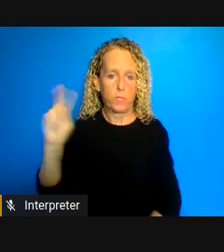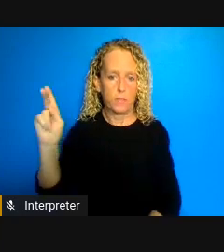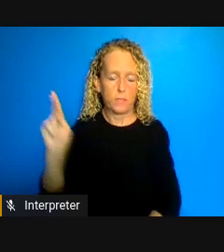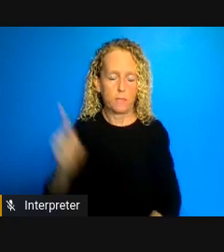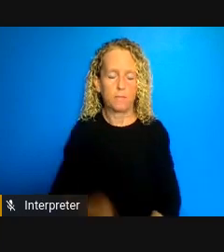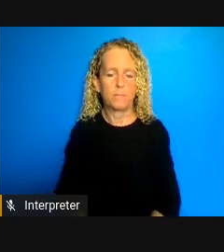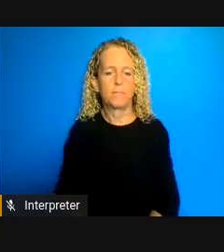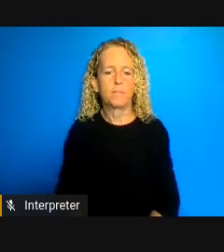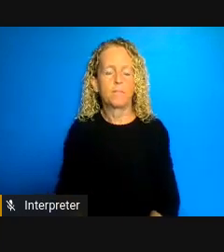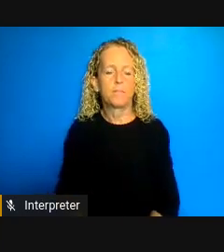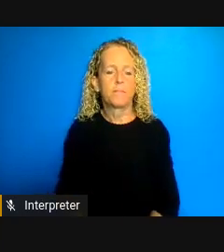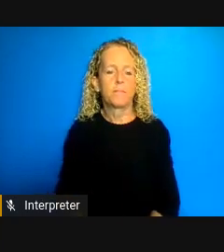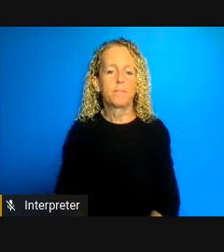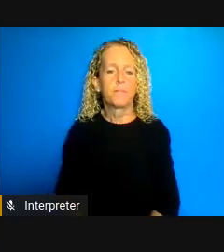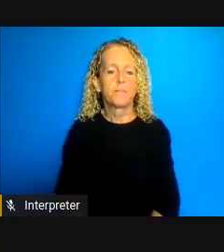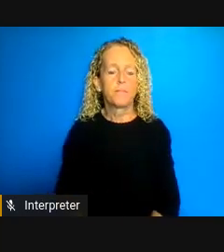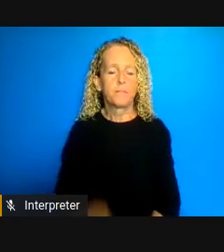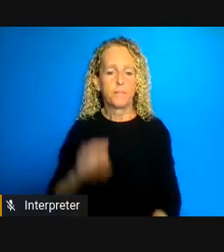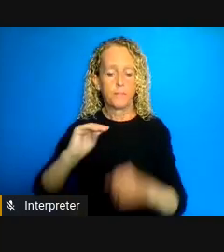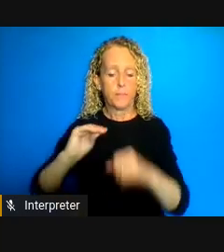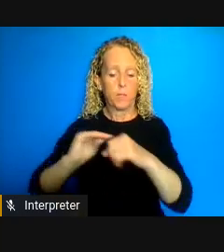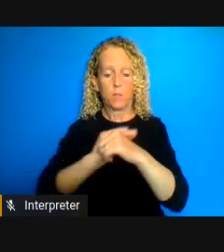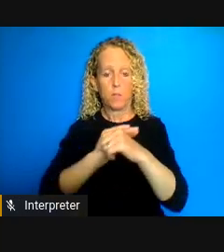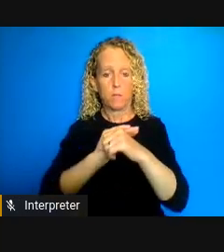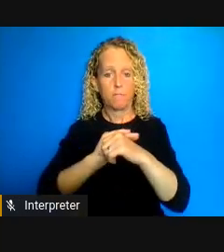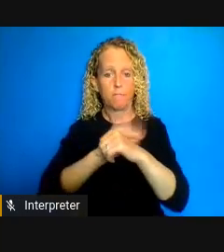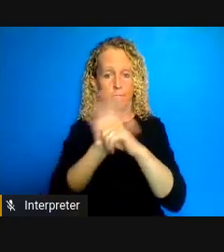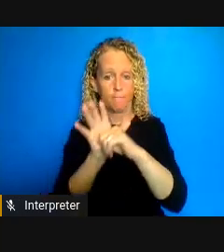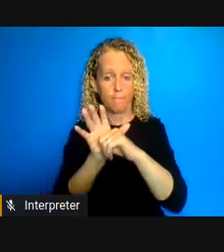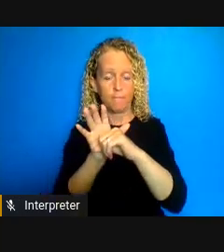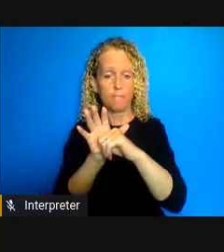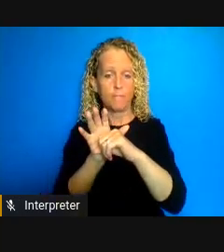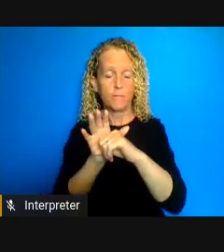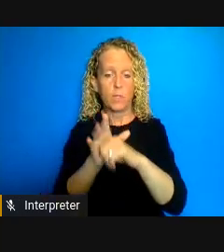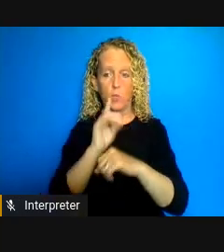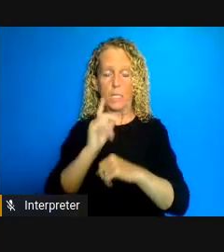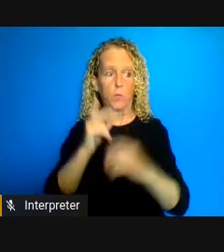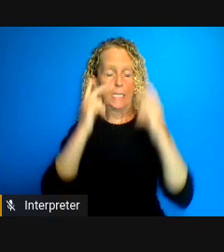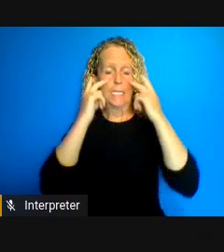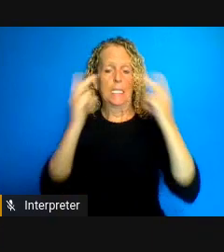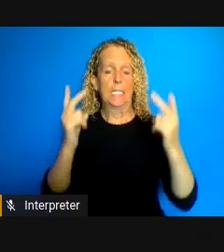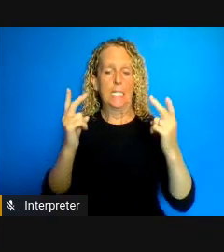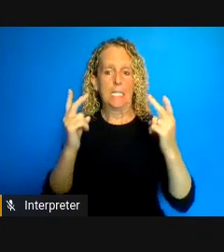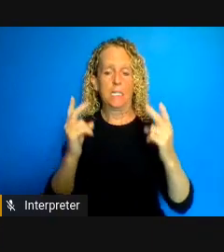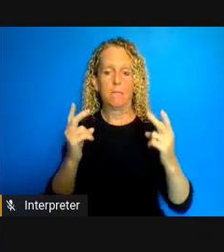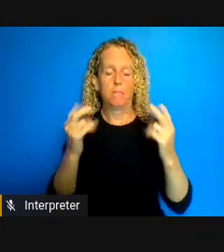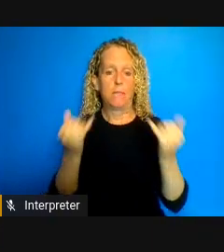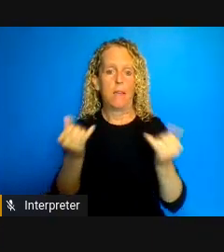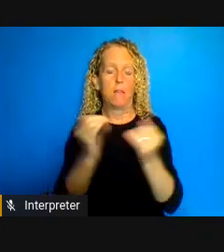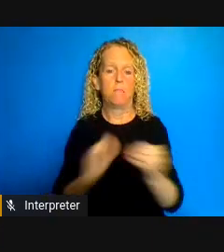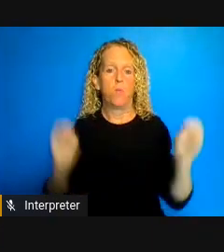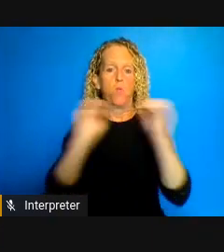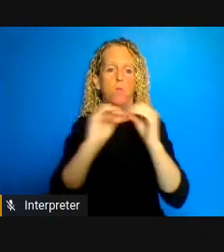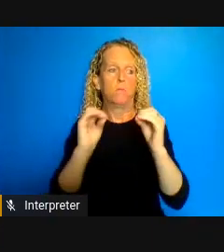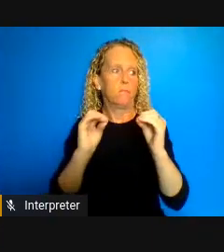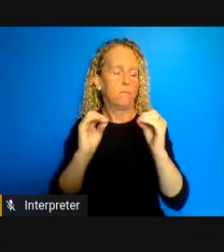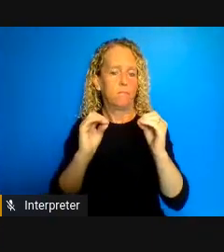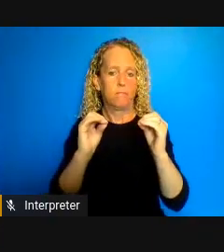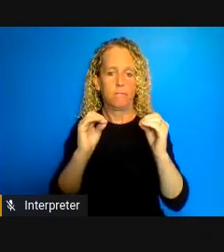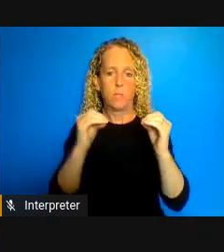has highlighted for us these growths, social and health inequities disparities